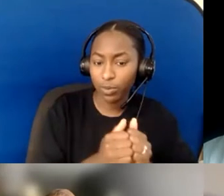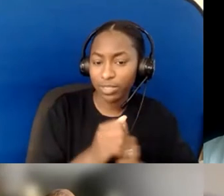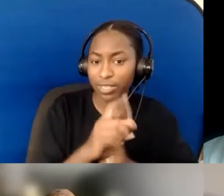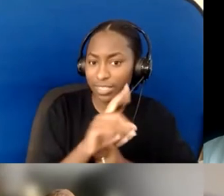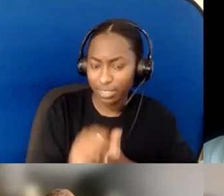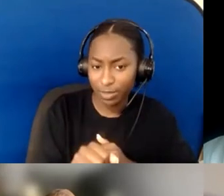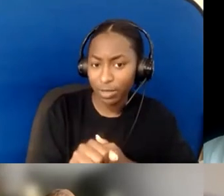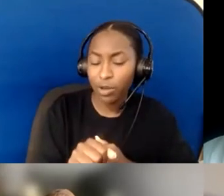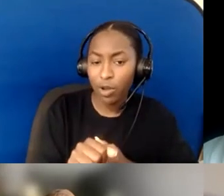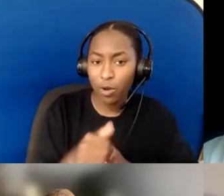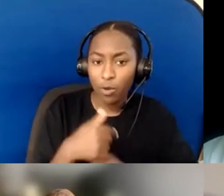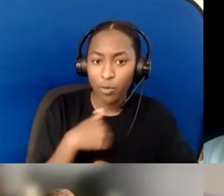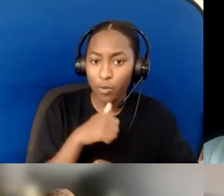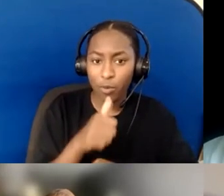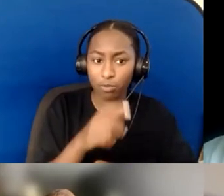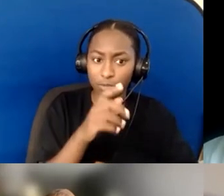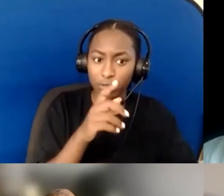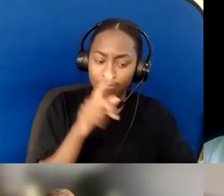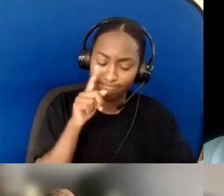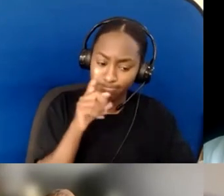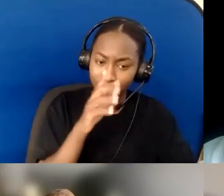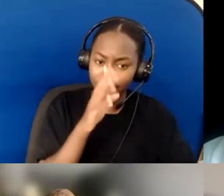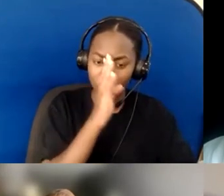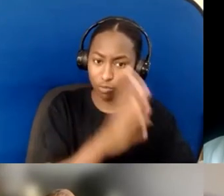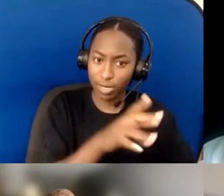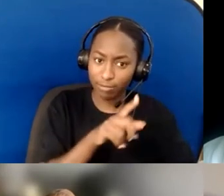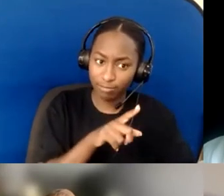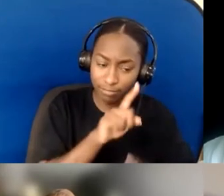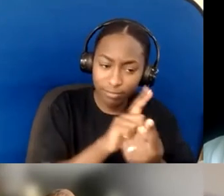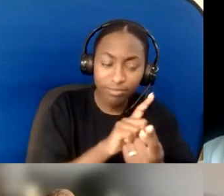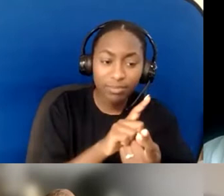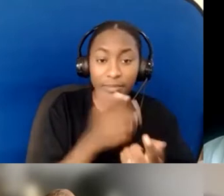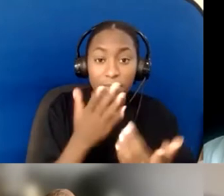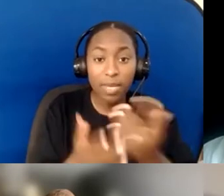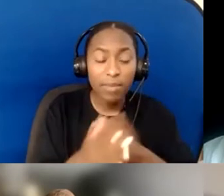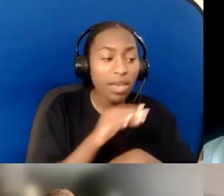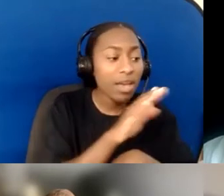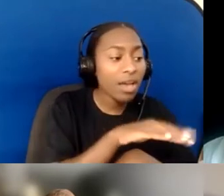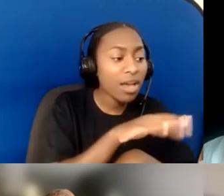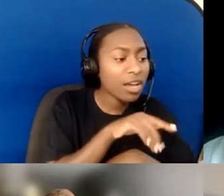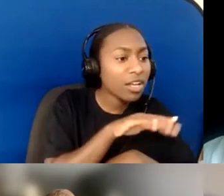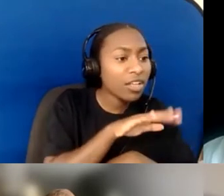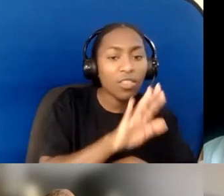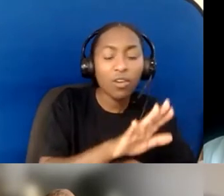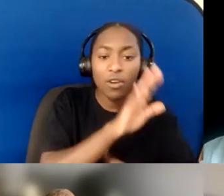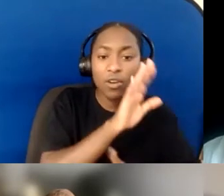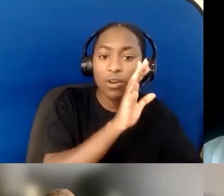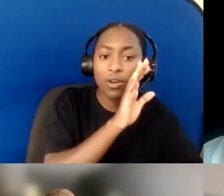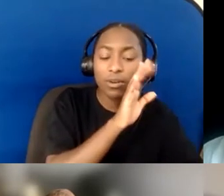and assume to get answers on behalf of that person. I think in many ways,